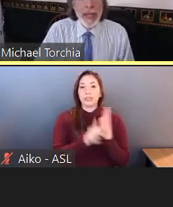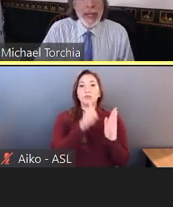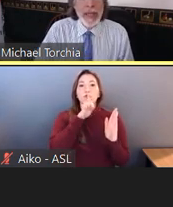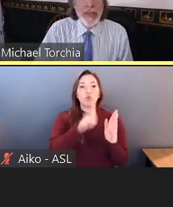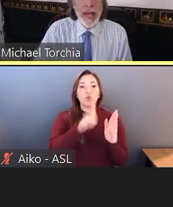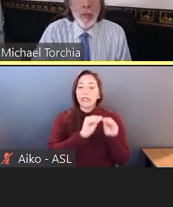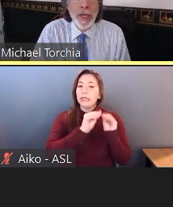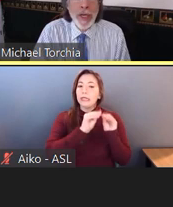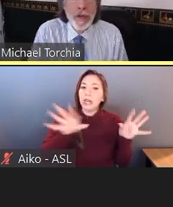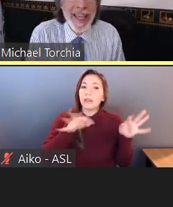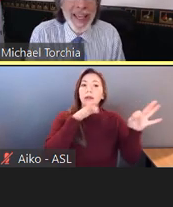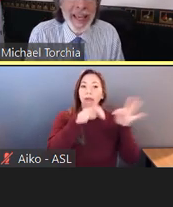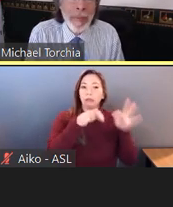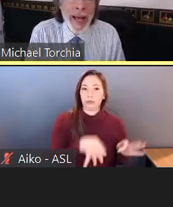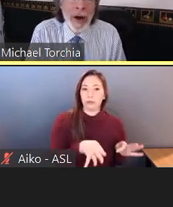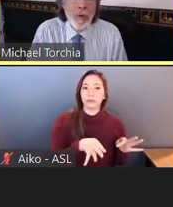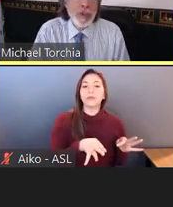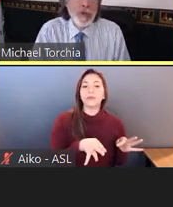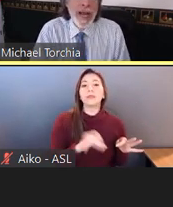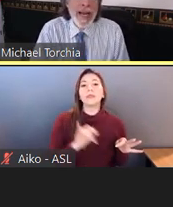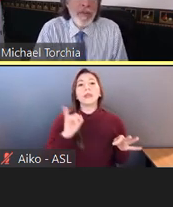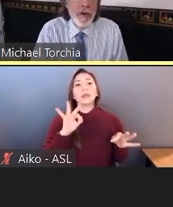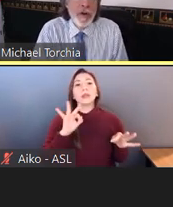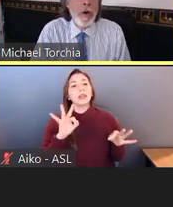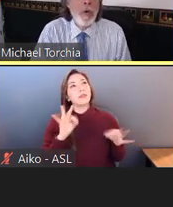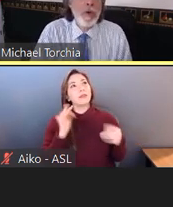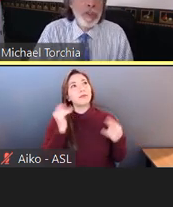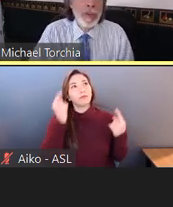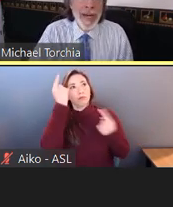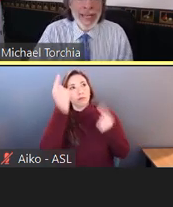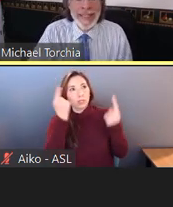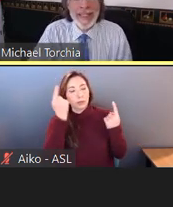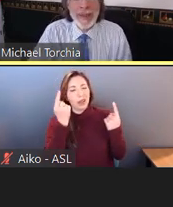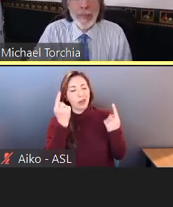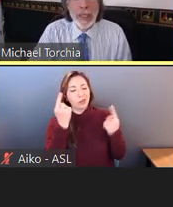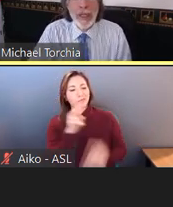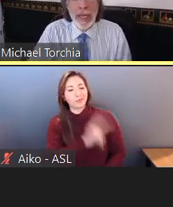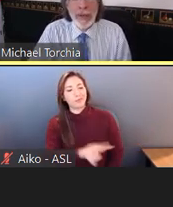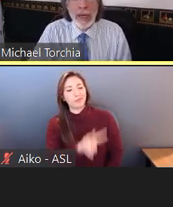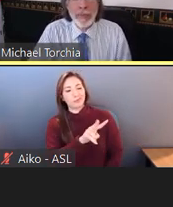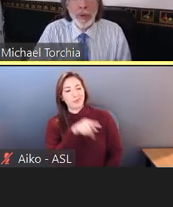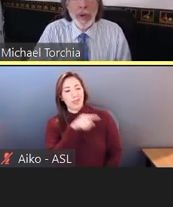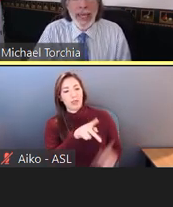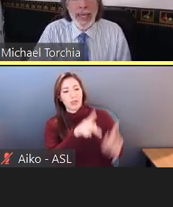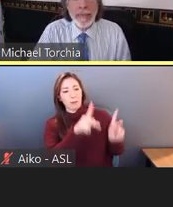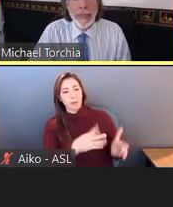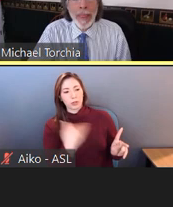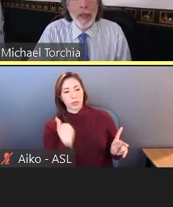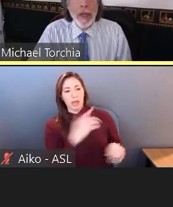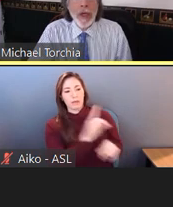is that when you're thinking about or trying to figure out whether someone has a disability, an employee,